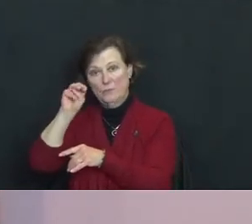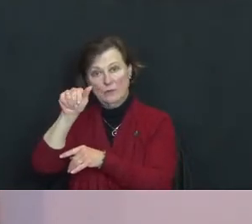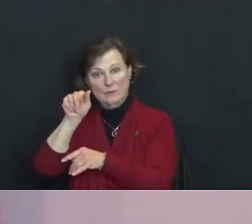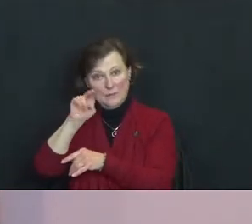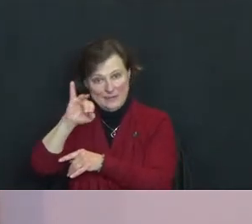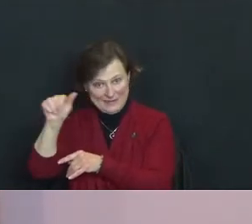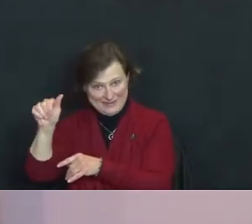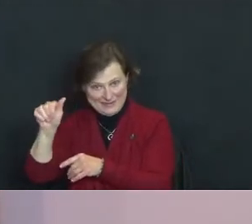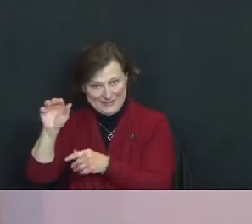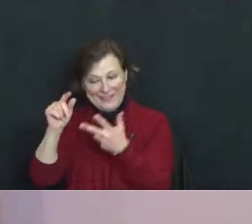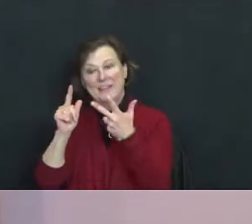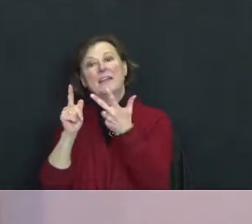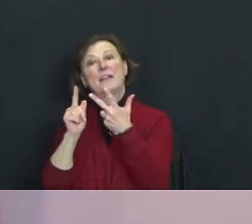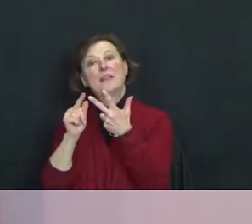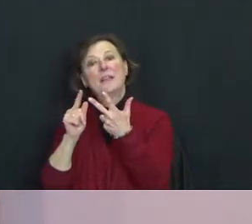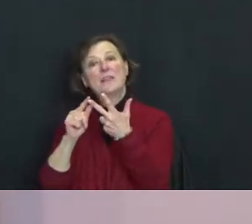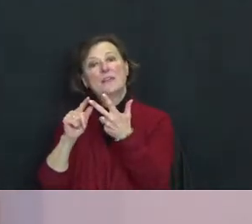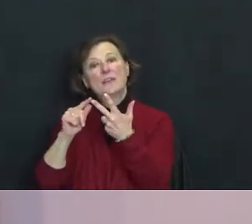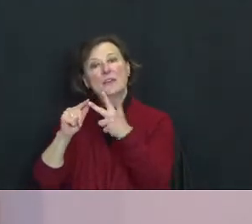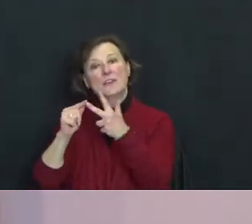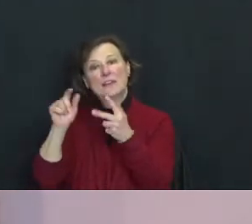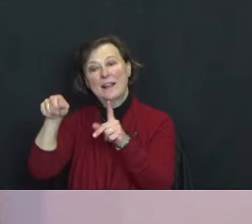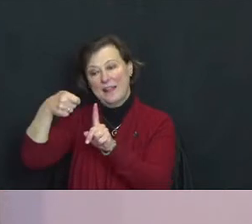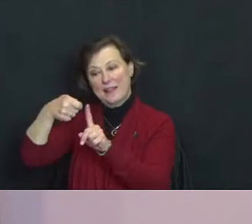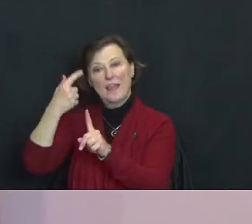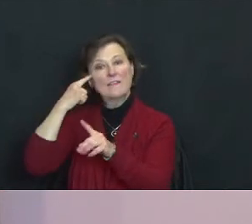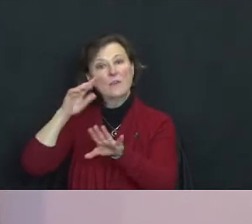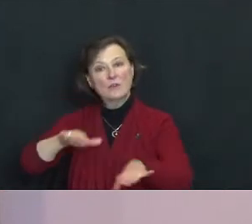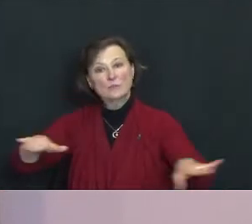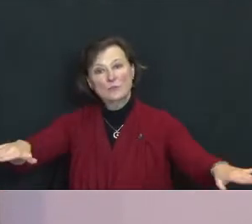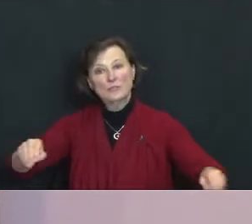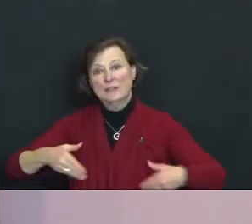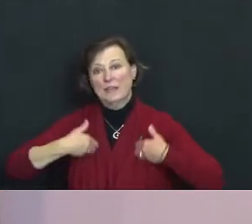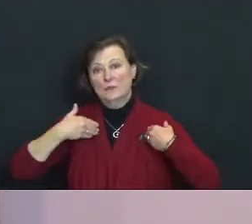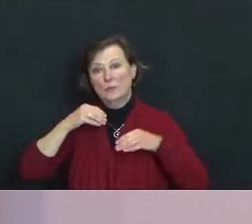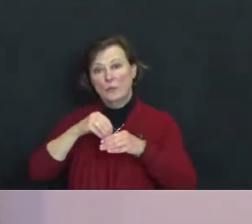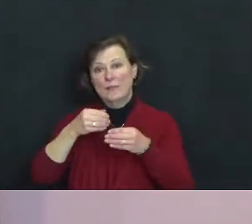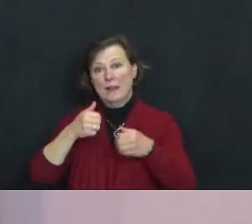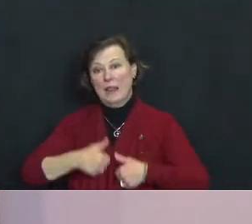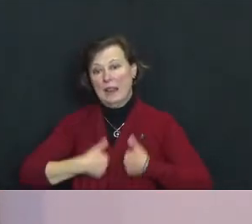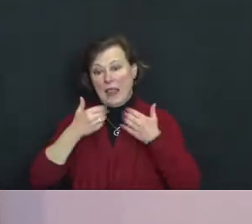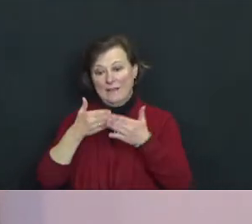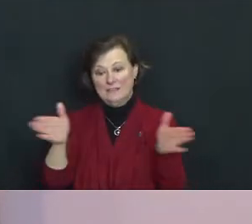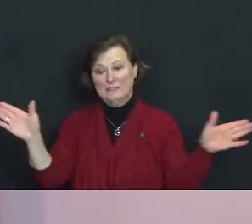And we light our third chalice for our children and youth in lifespan religious education